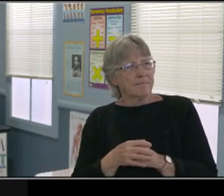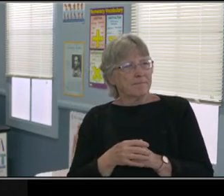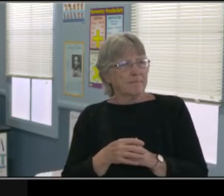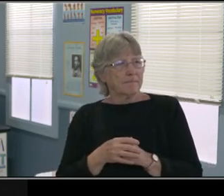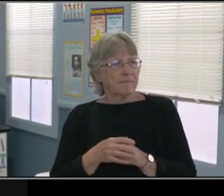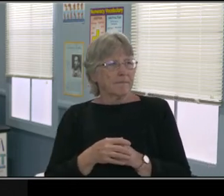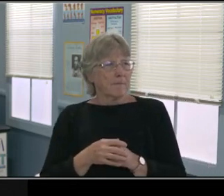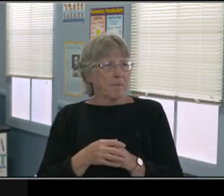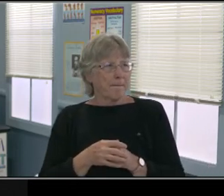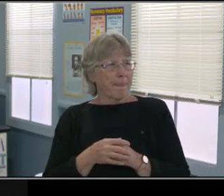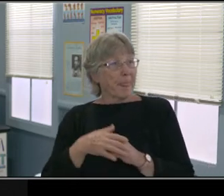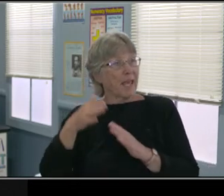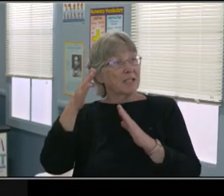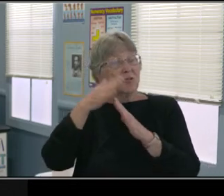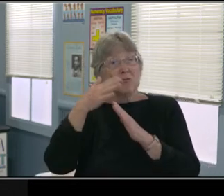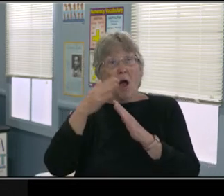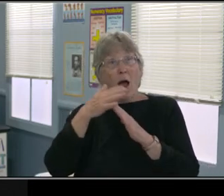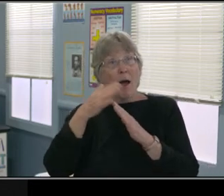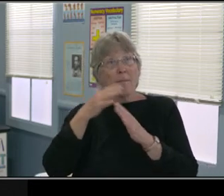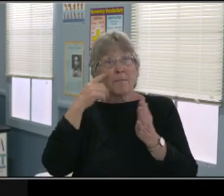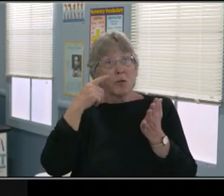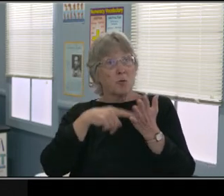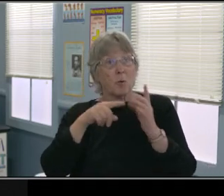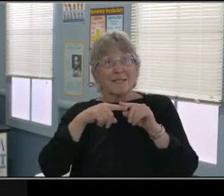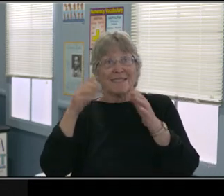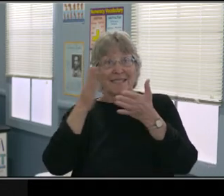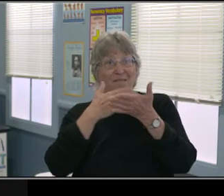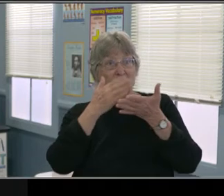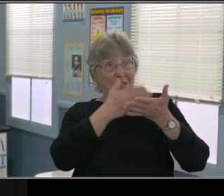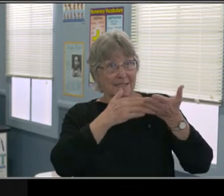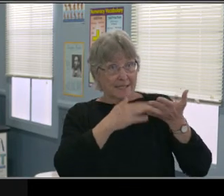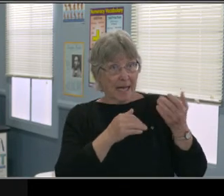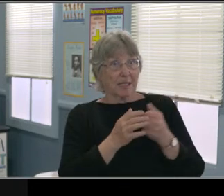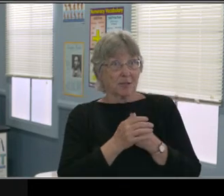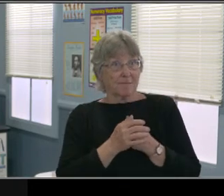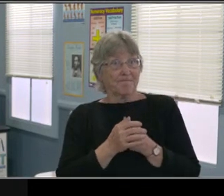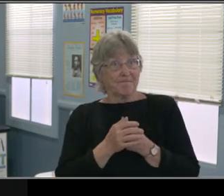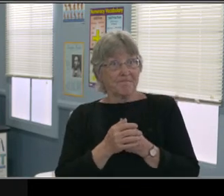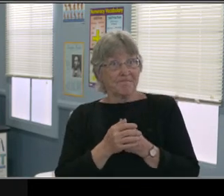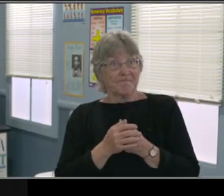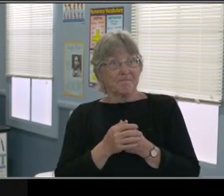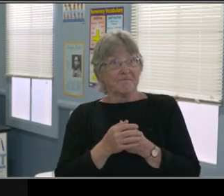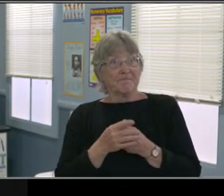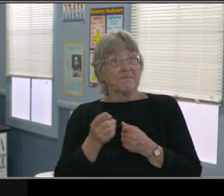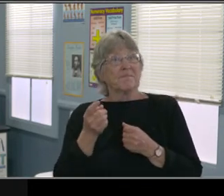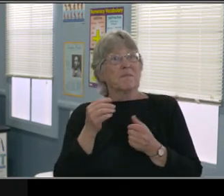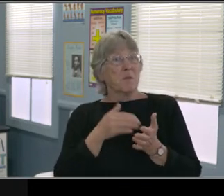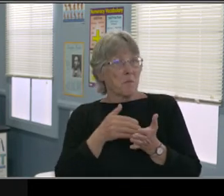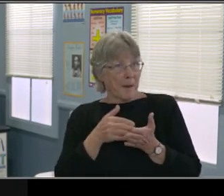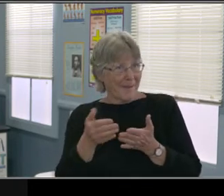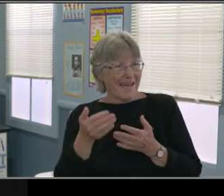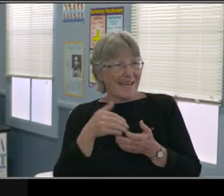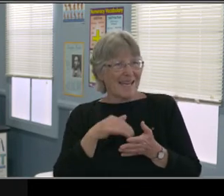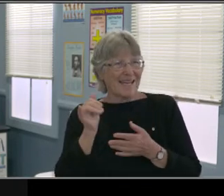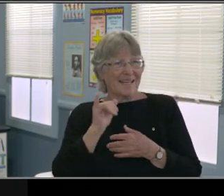A lot of goals like reading and math, we can modify and figure out and actually work on